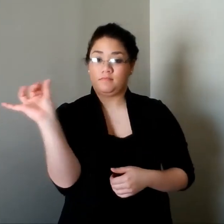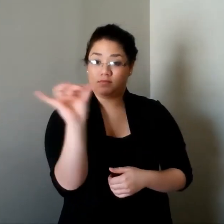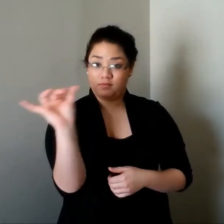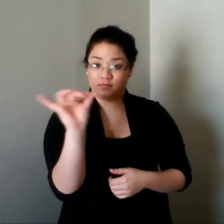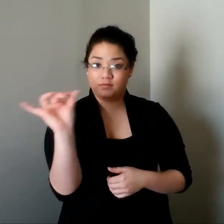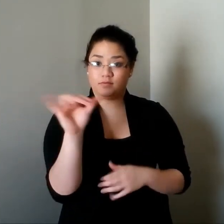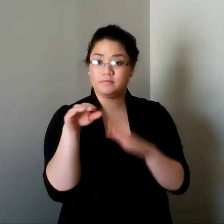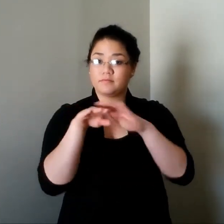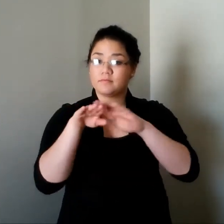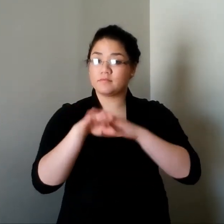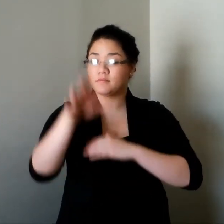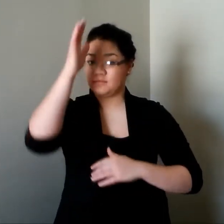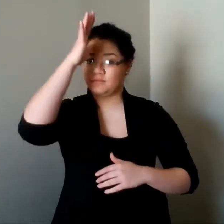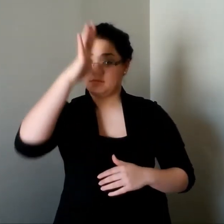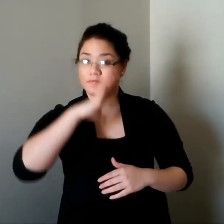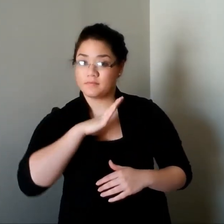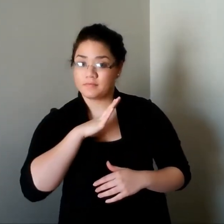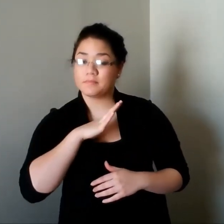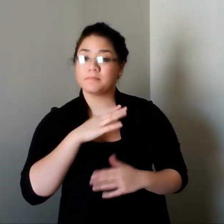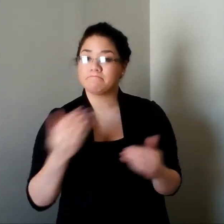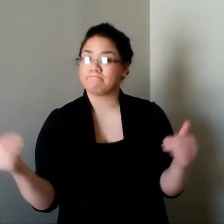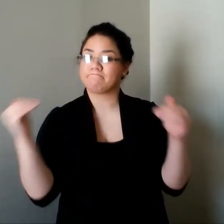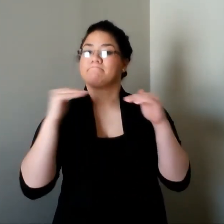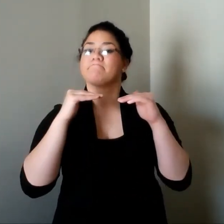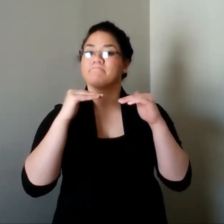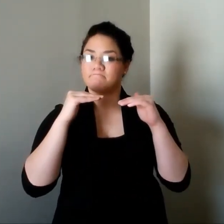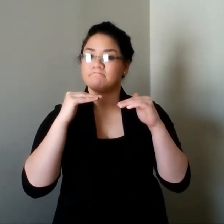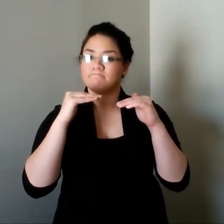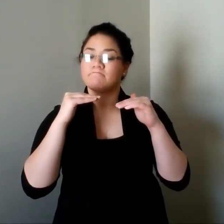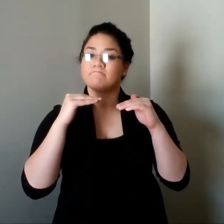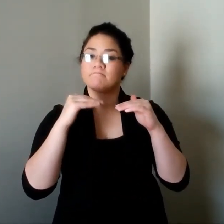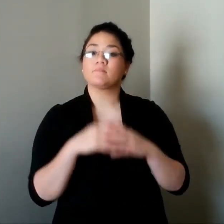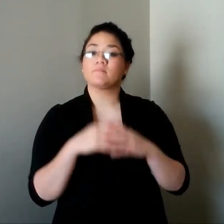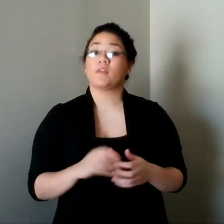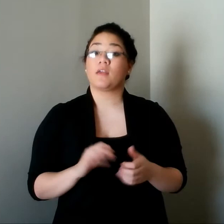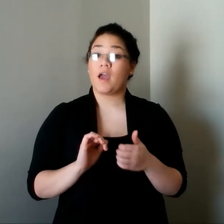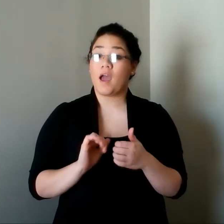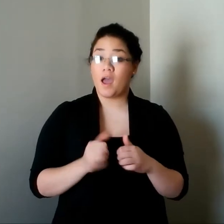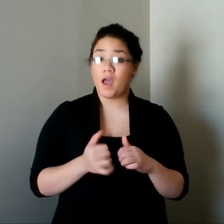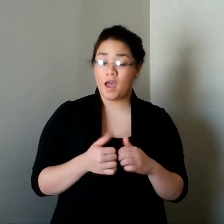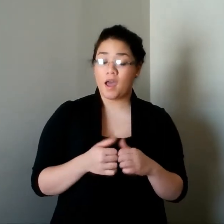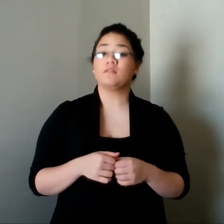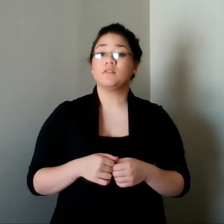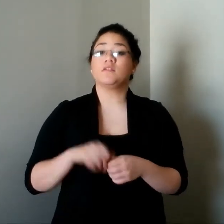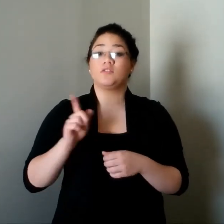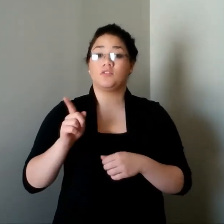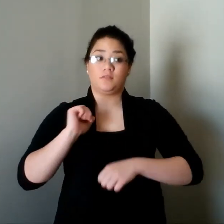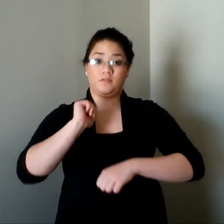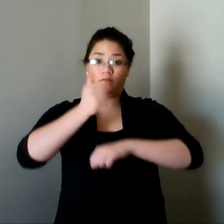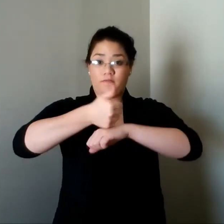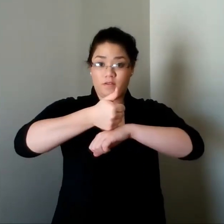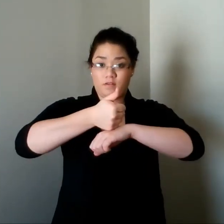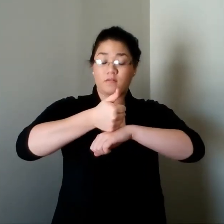and deaf to get their licenses as well. She also fought for women to have equal access